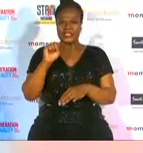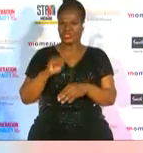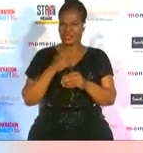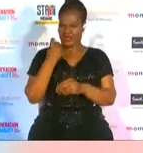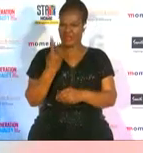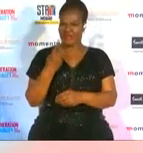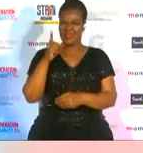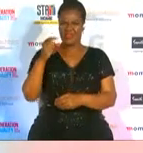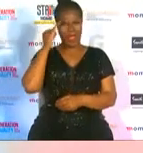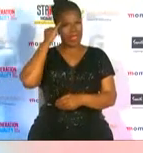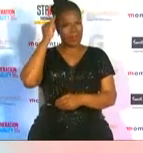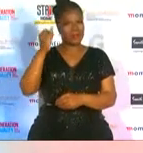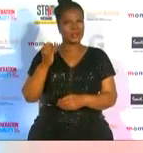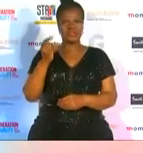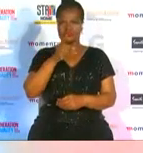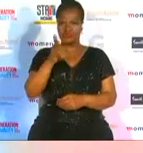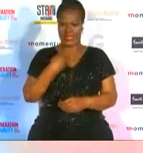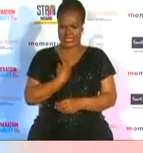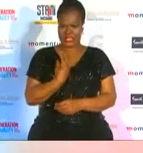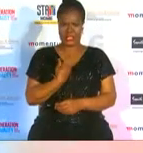imagine yourself being here tonight winning this recognition from the